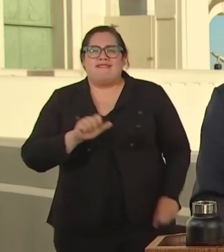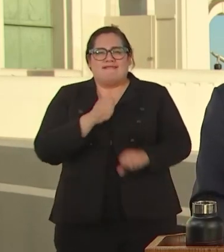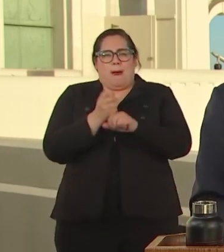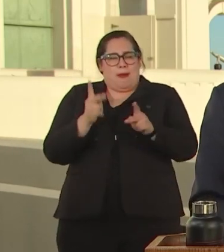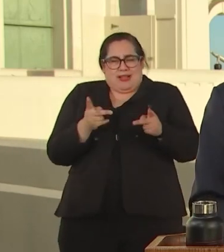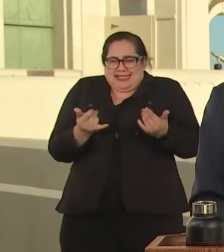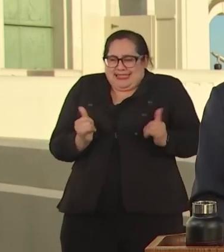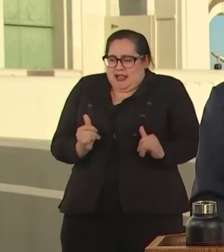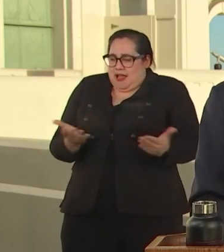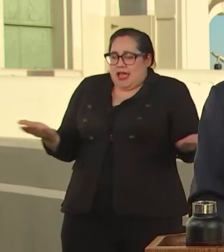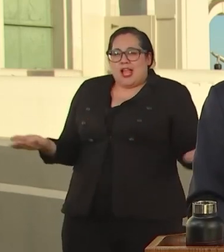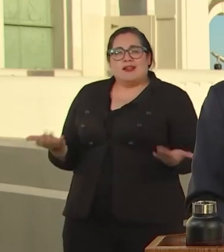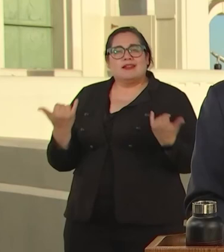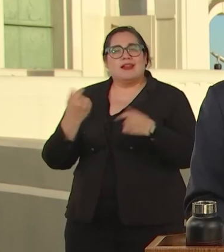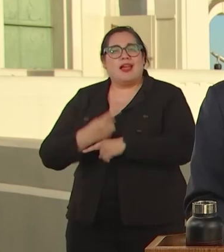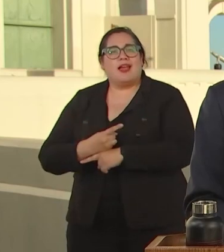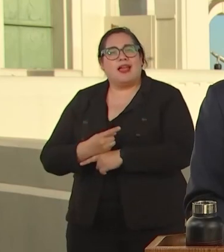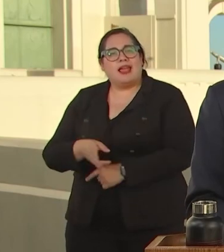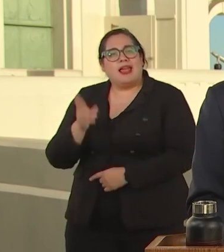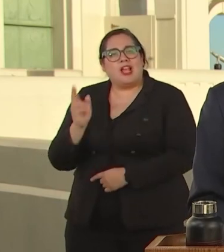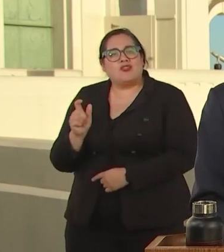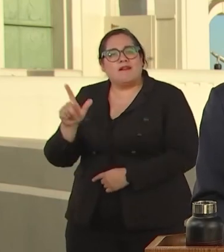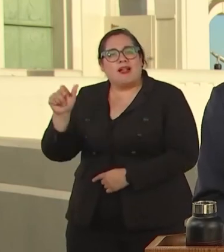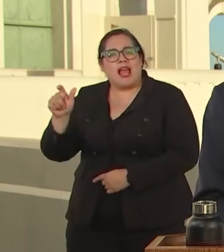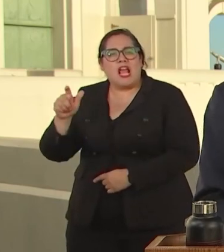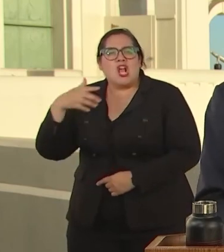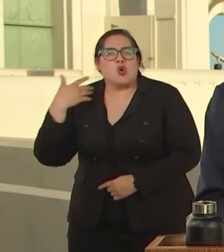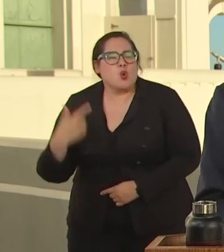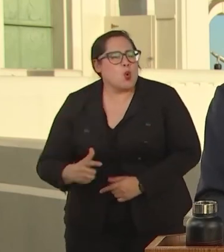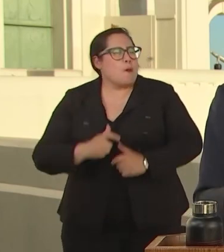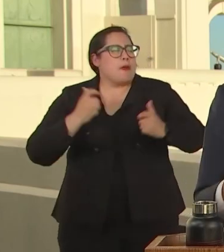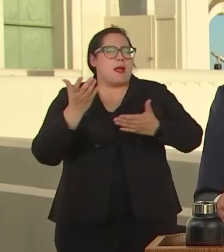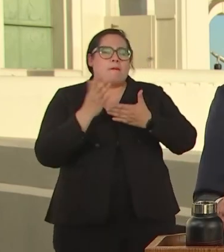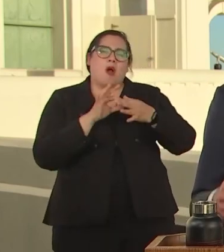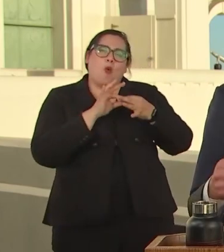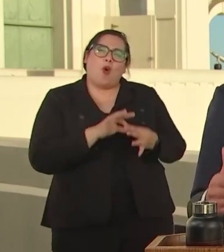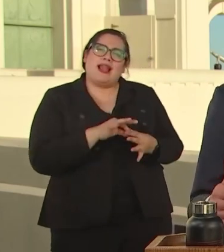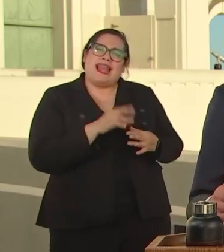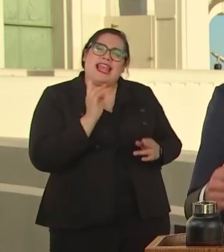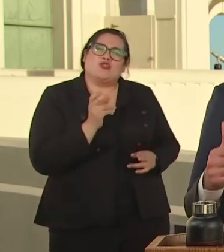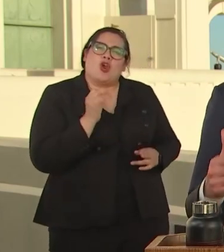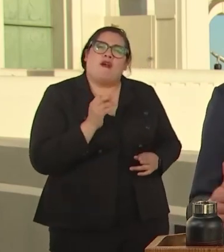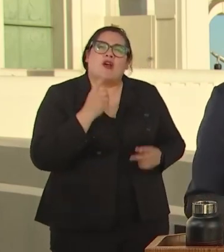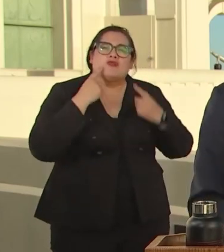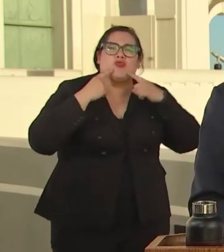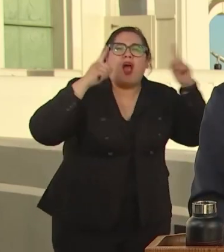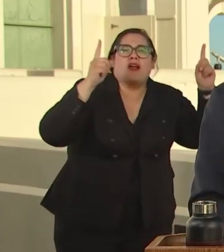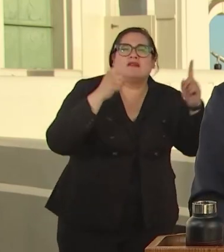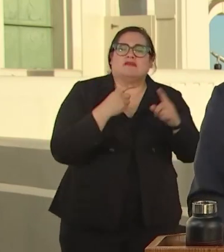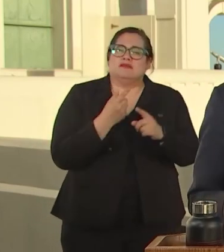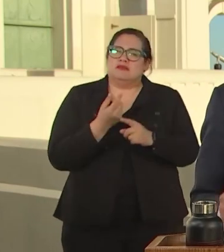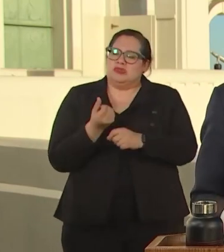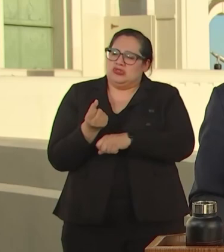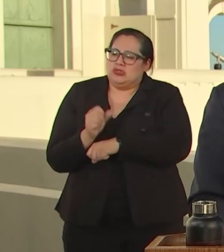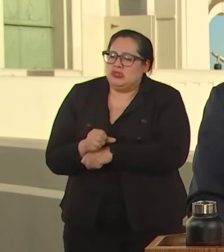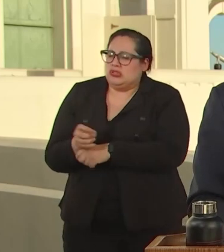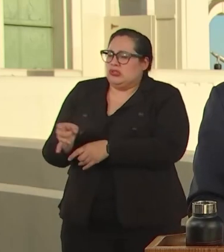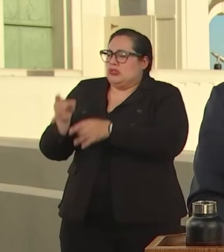THE PUEBLODORES. IT'S THE HISTORY OF TRAGEDIES OF BLACK PEOPLE, INDICK NEWS